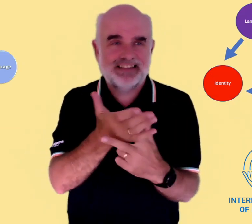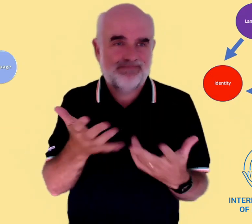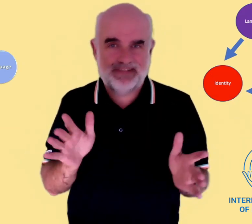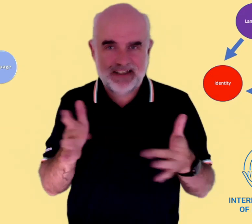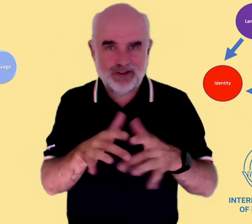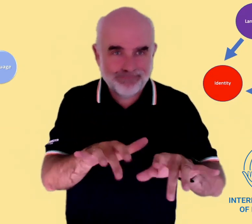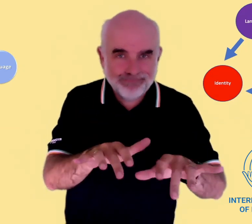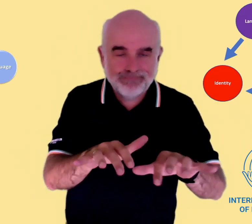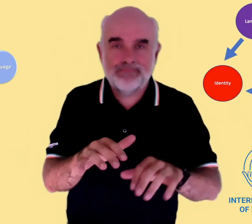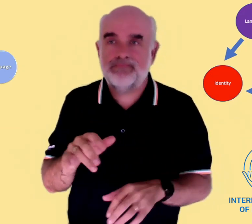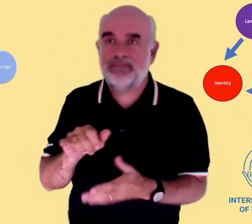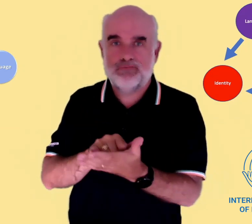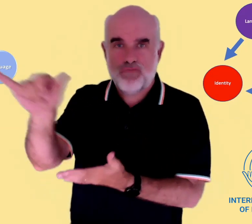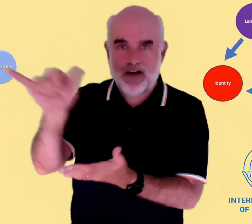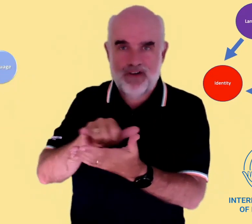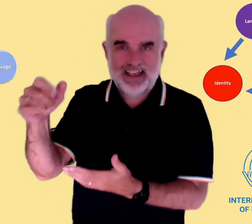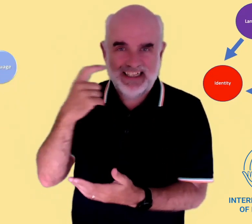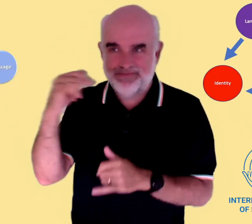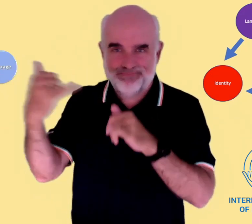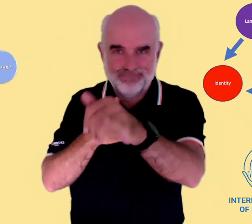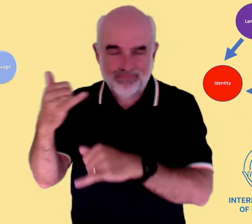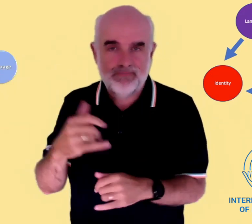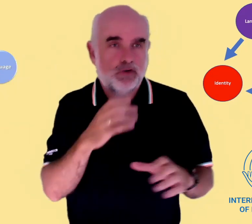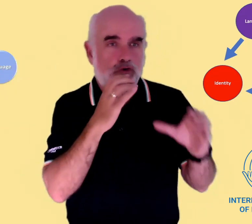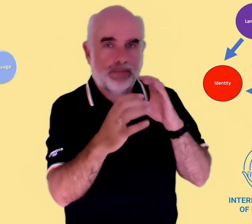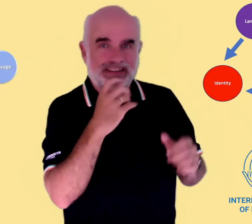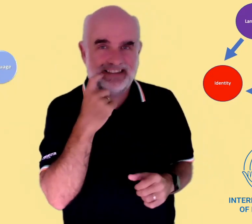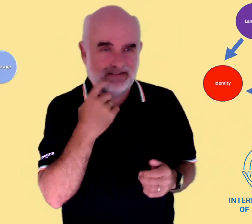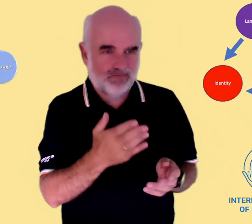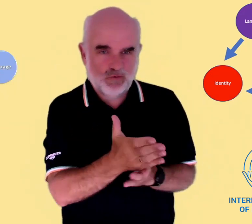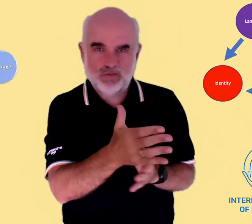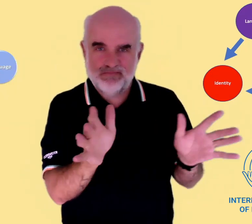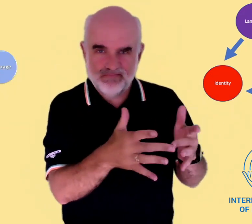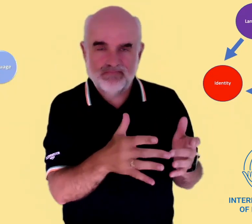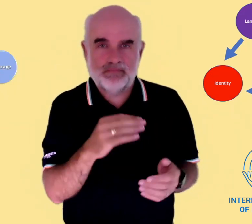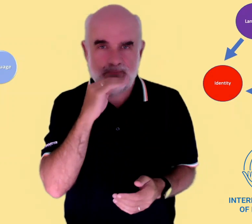we have easy access to the wider world via the internet, easily available international travel,